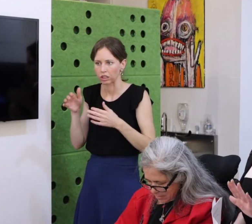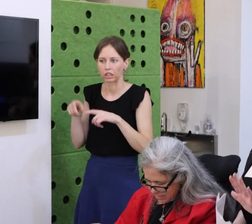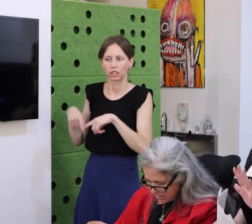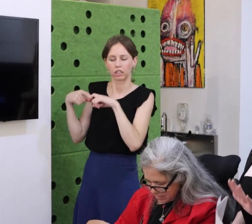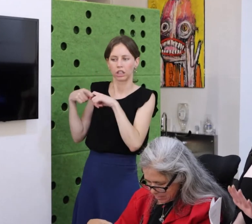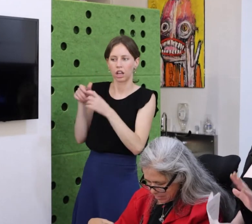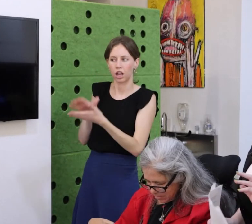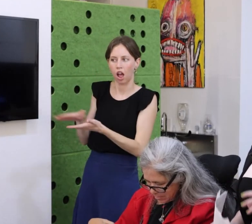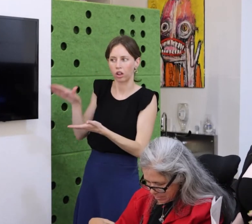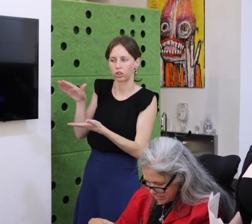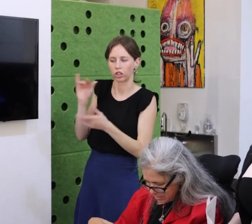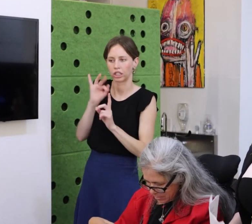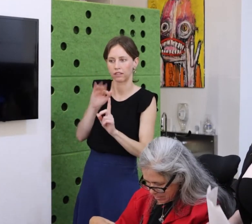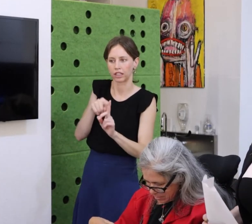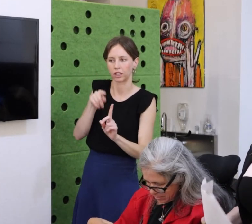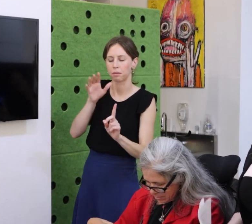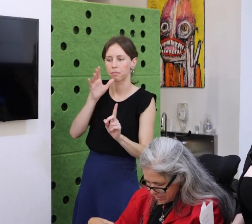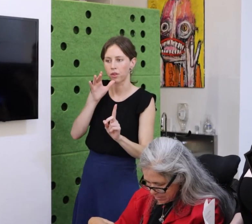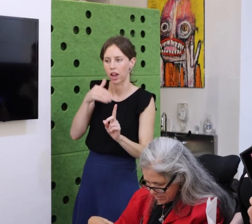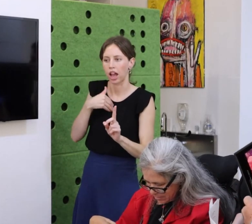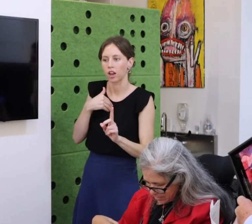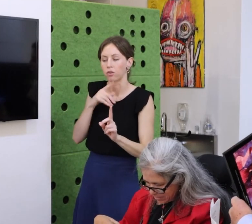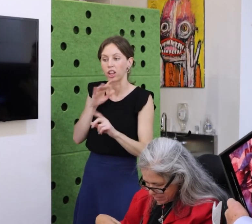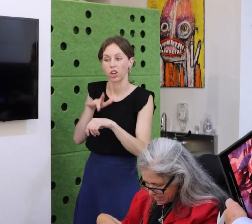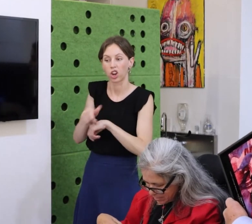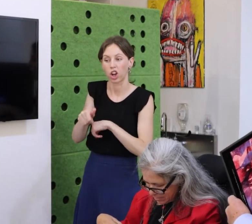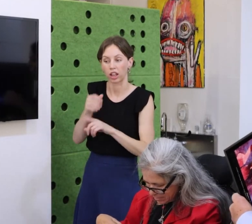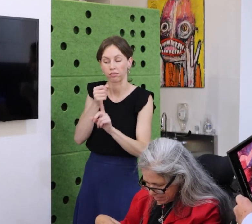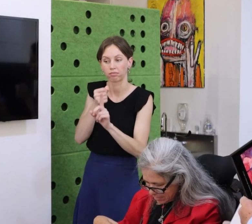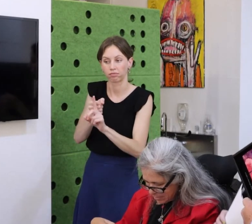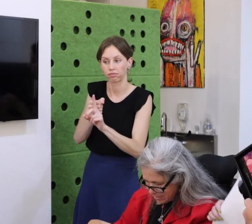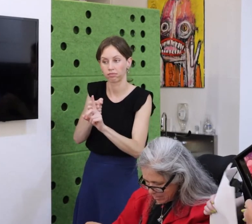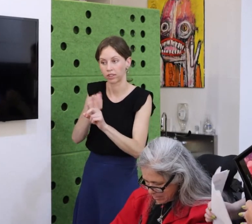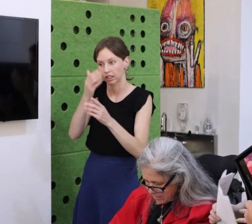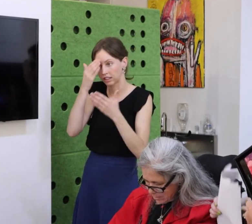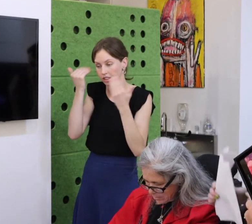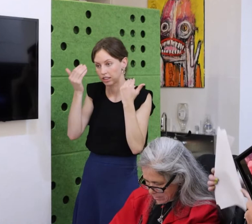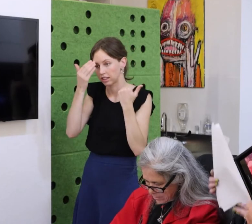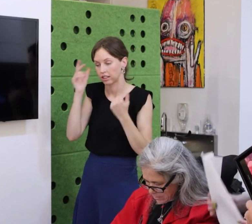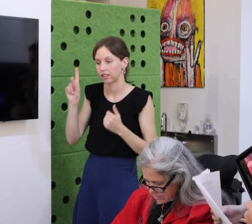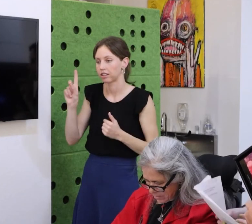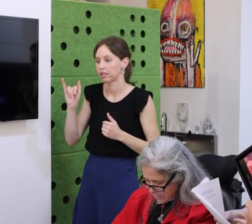This Covid didn’t go away, and I apologize it’s not an excuse.